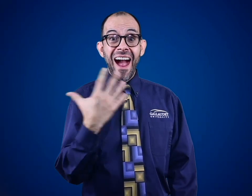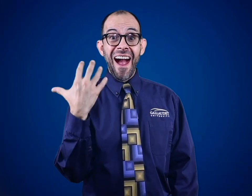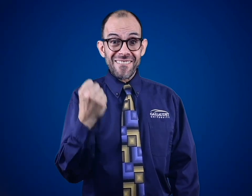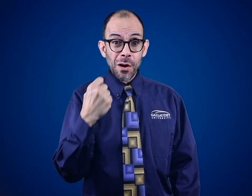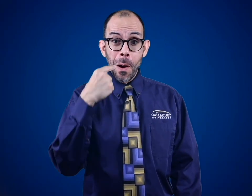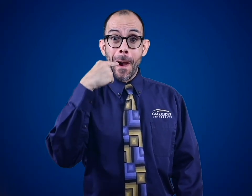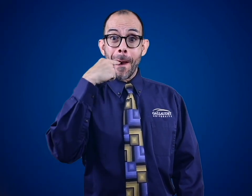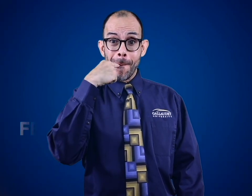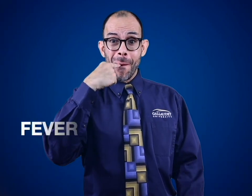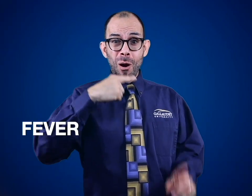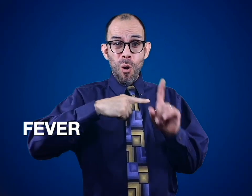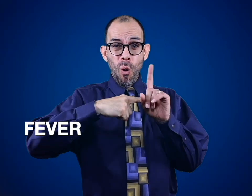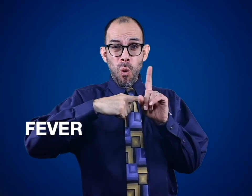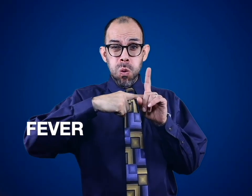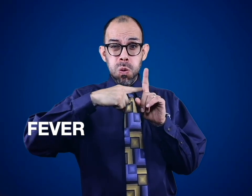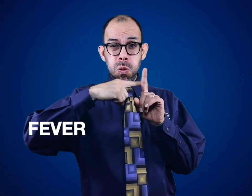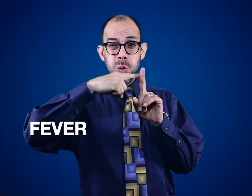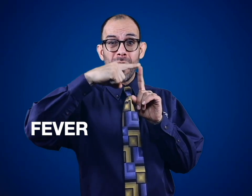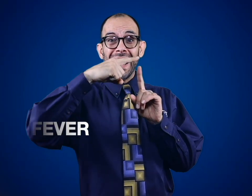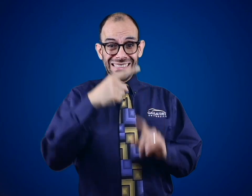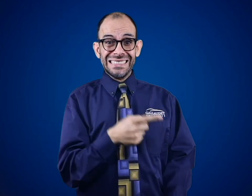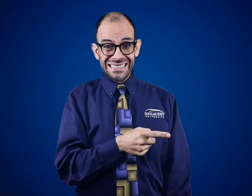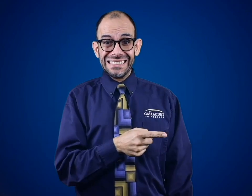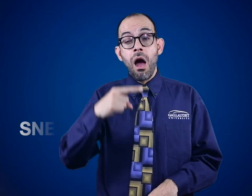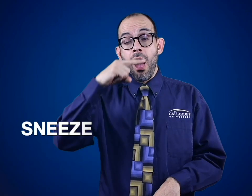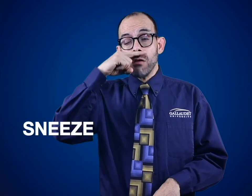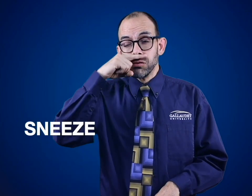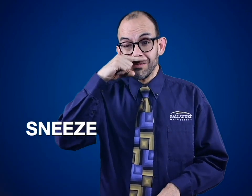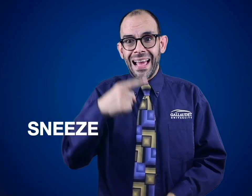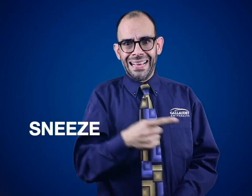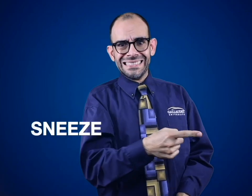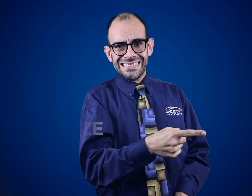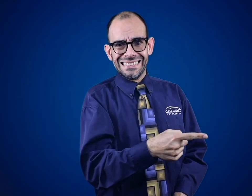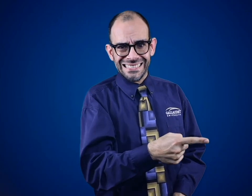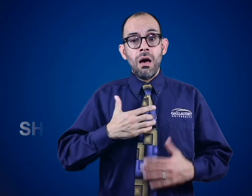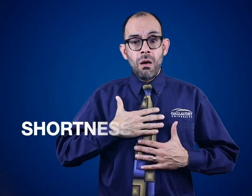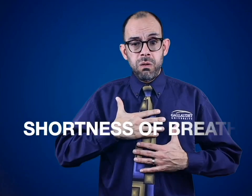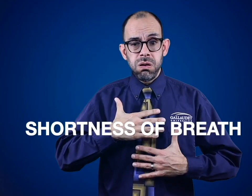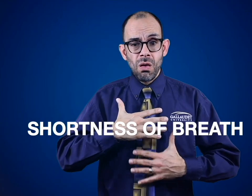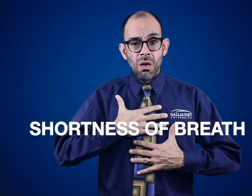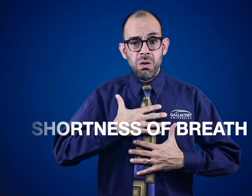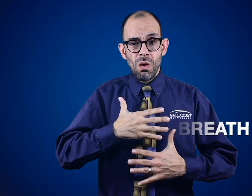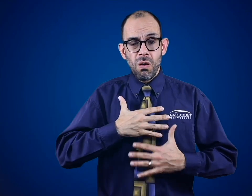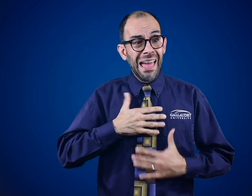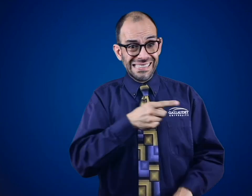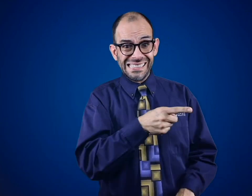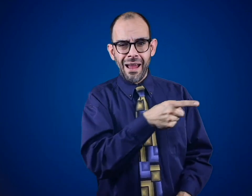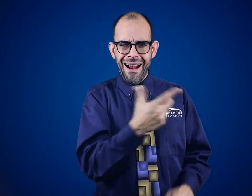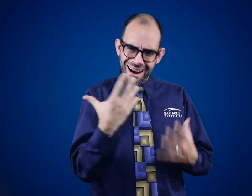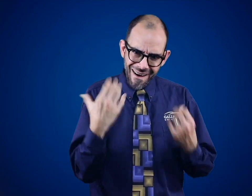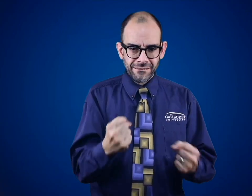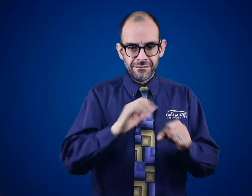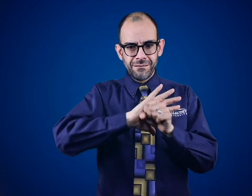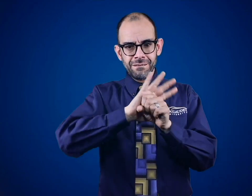They would have a high fever. They would also be sneezing. If they are also experiencing shortness of breath,